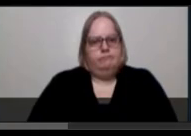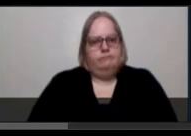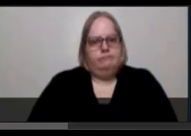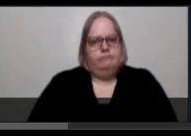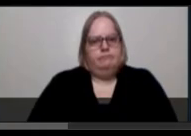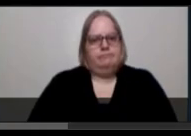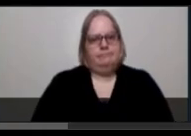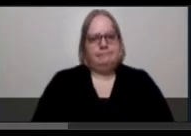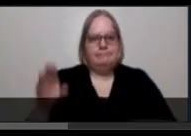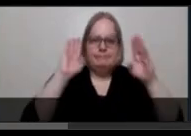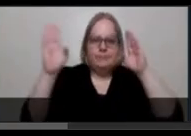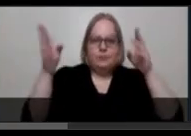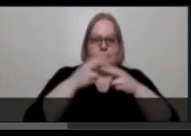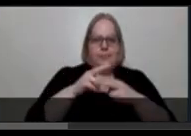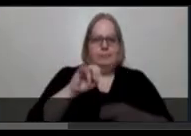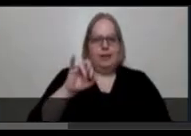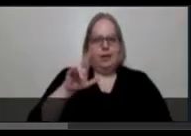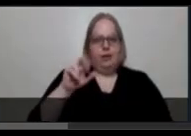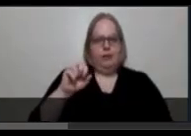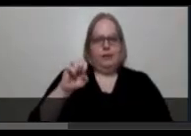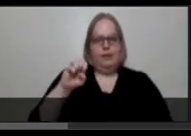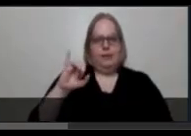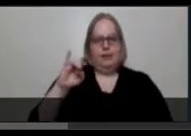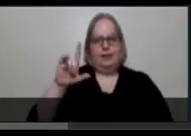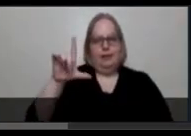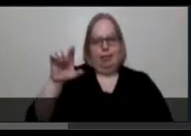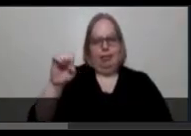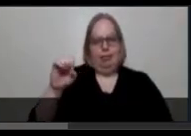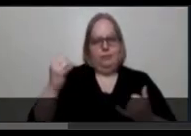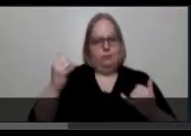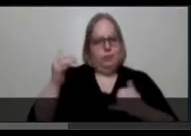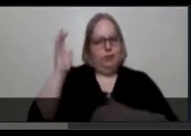Hello, my name is Ira Eidle, and today I am presenting about Sins